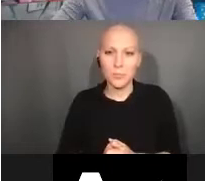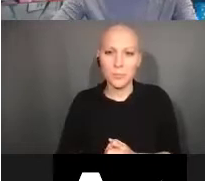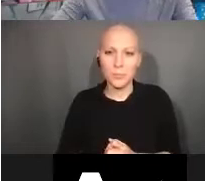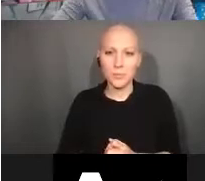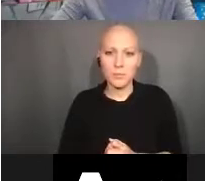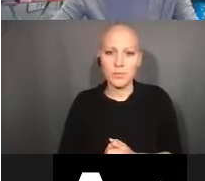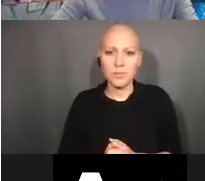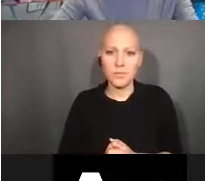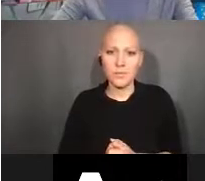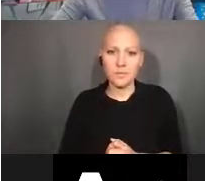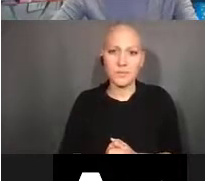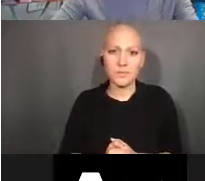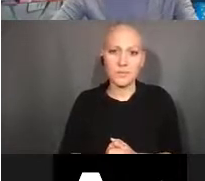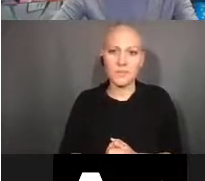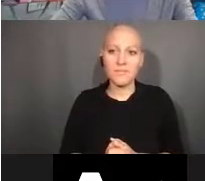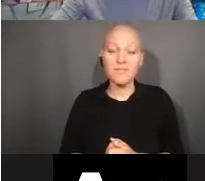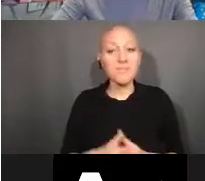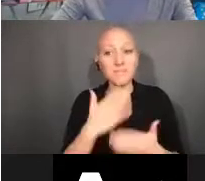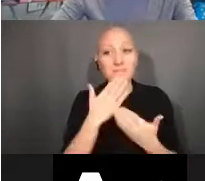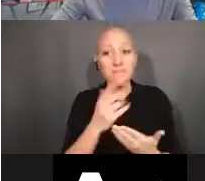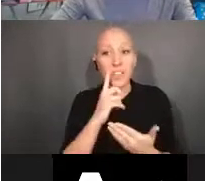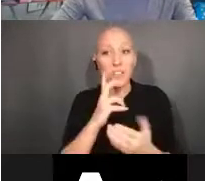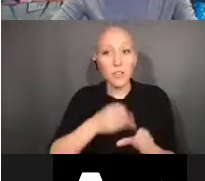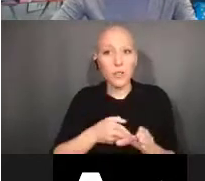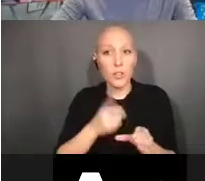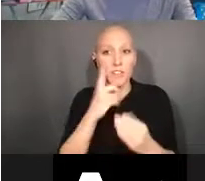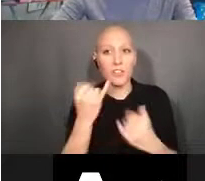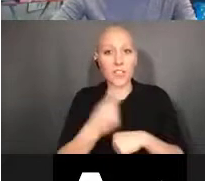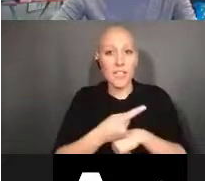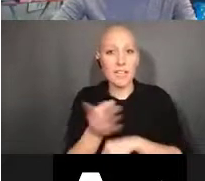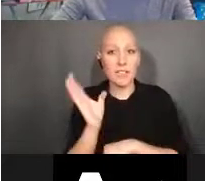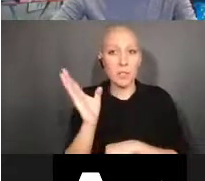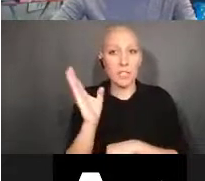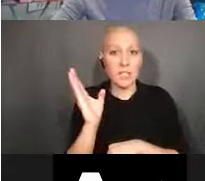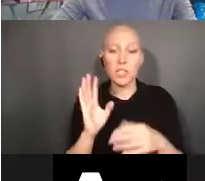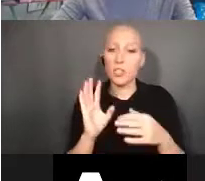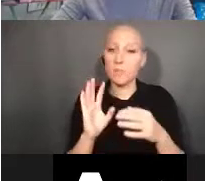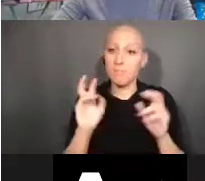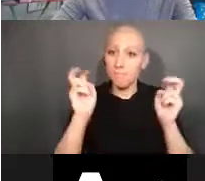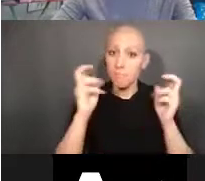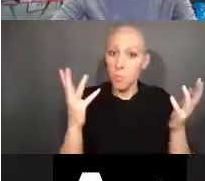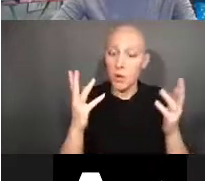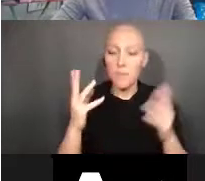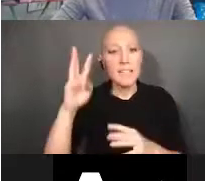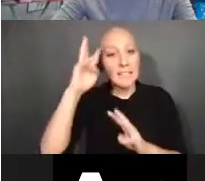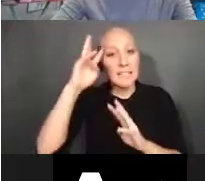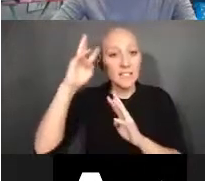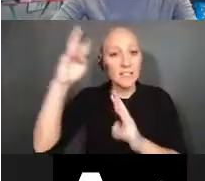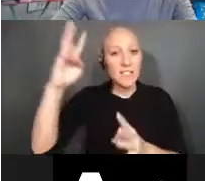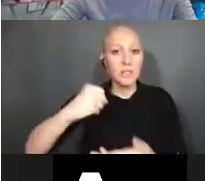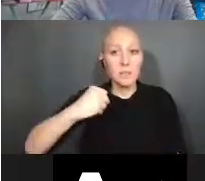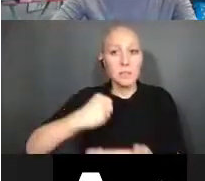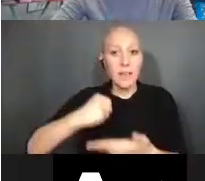Kristin Ta: Thank you for joining us for today's presentation on Inventions, Patents, Reports to NIH, and Other Intellectual Property